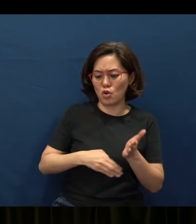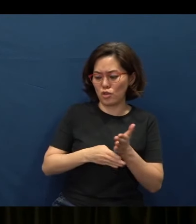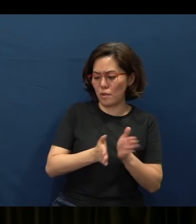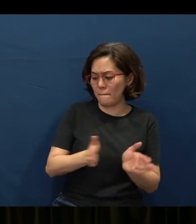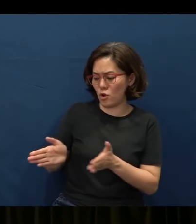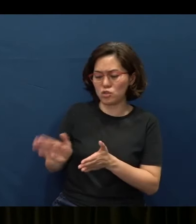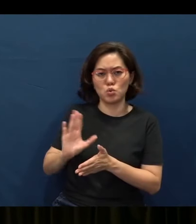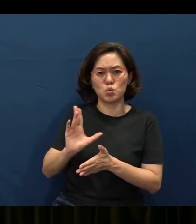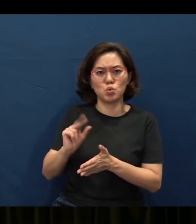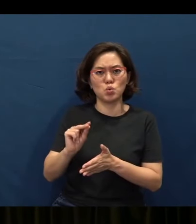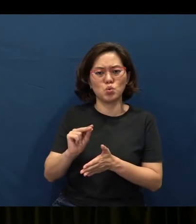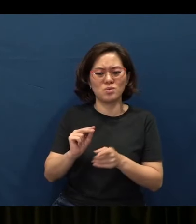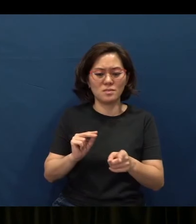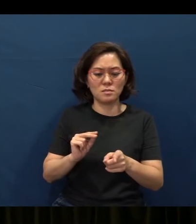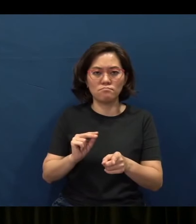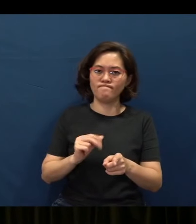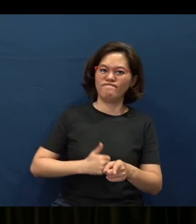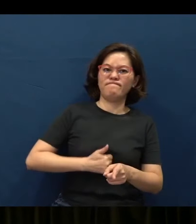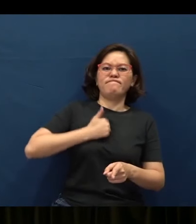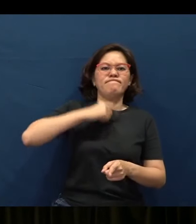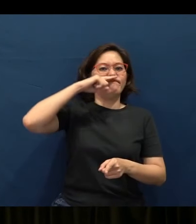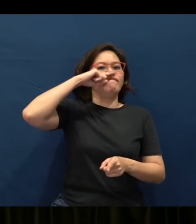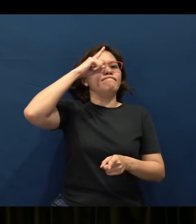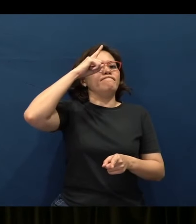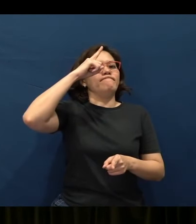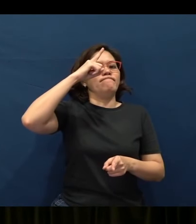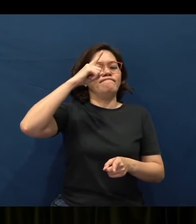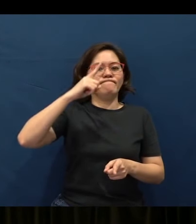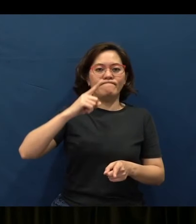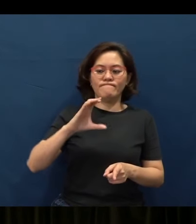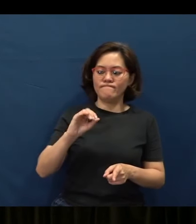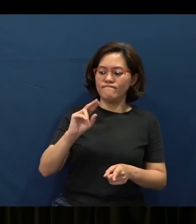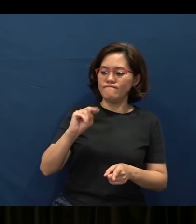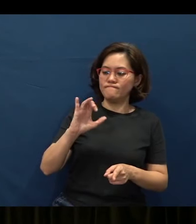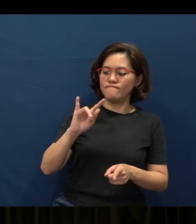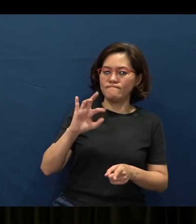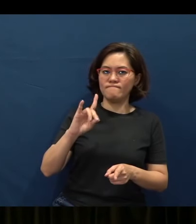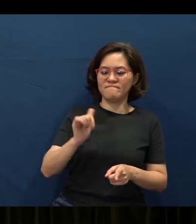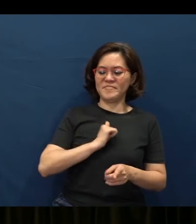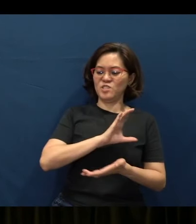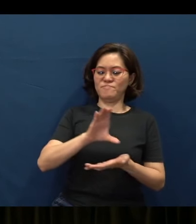but they are rather the proud, the arrogant, the conceited, the self-centered ones who